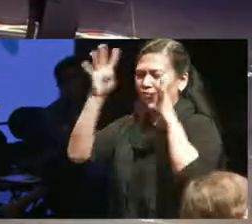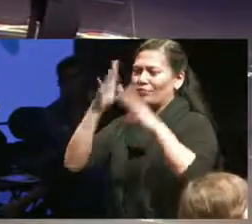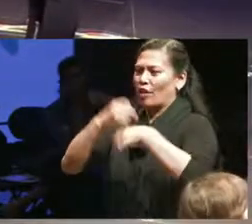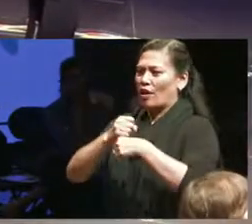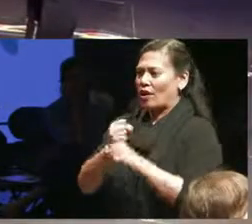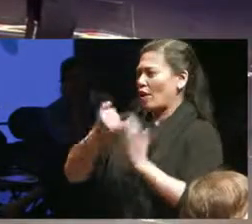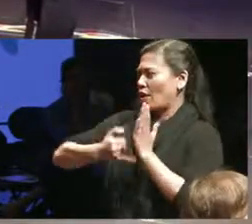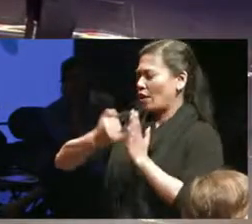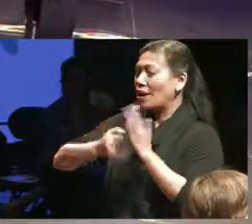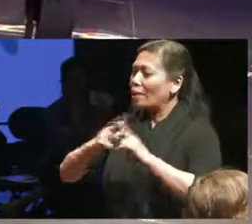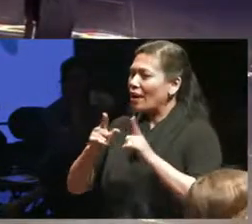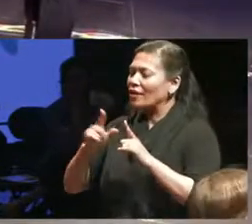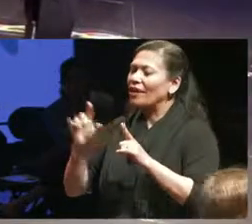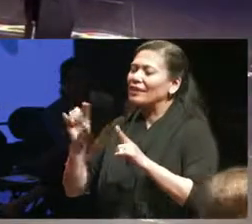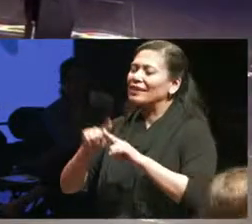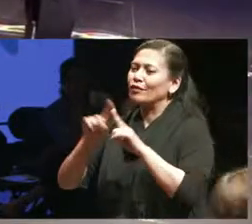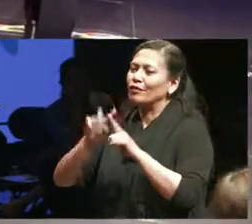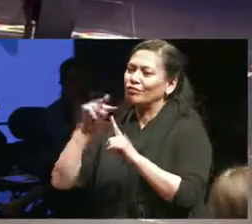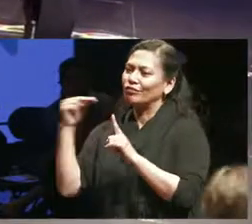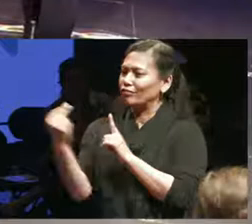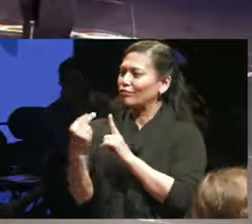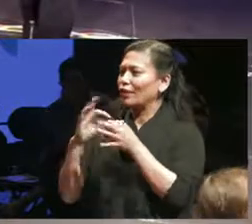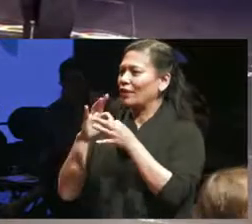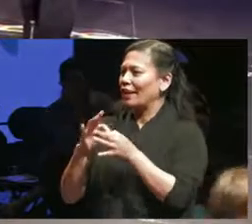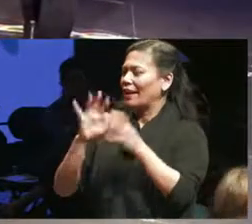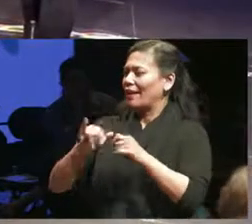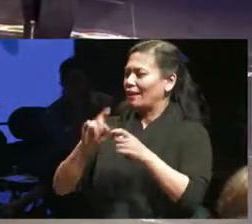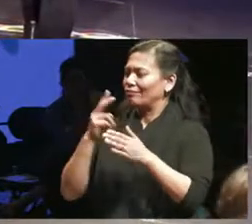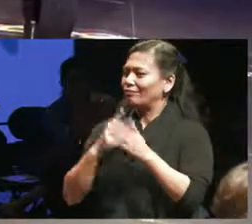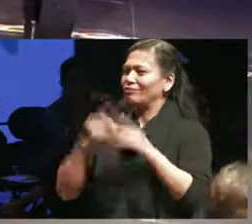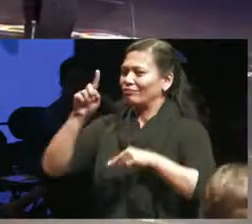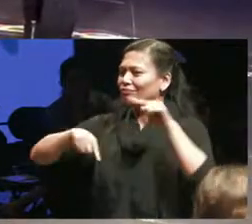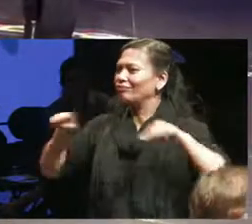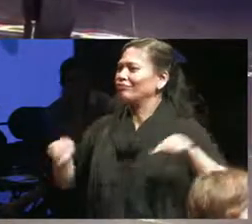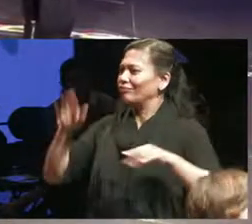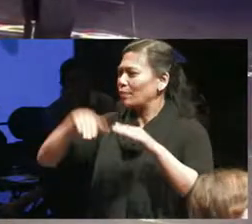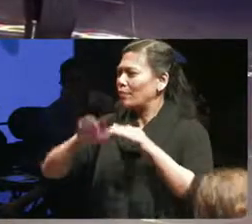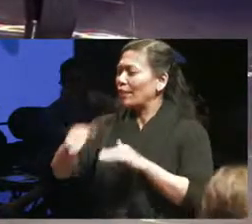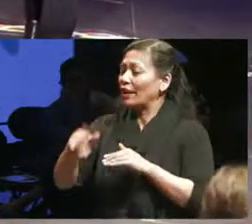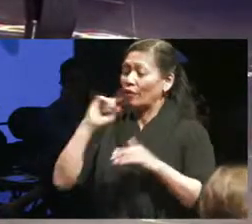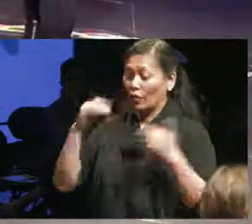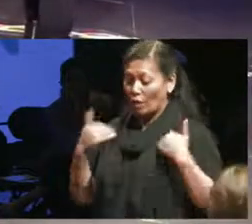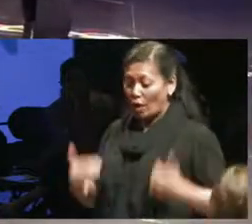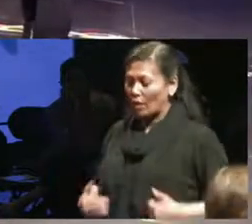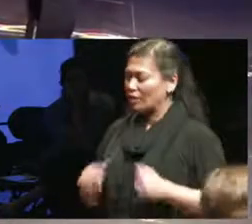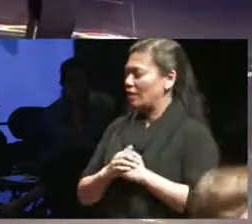that precarity intersects with our bodies and the art that we make let's